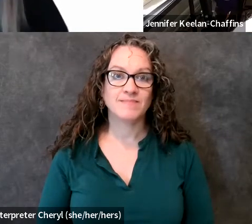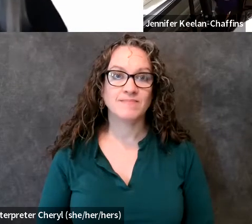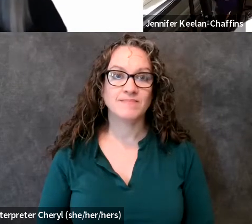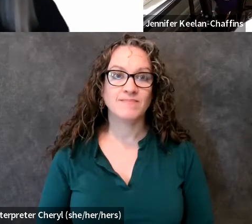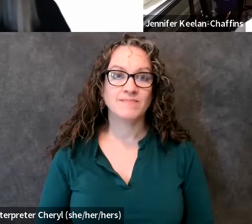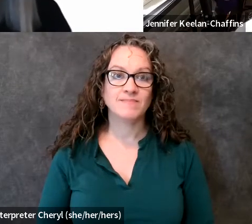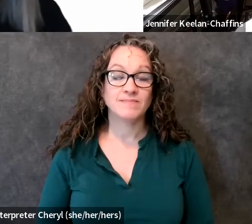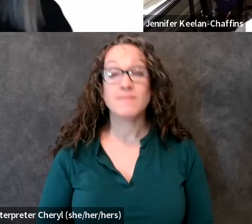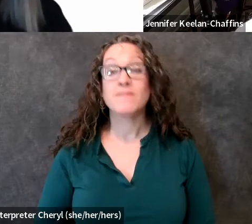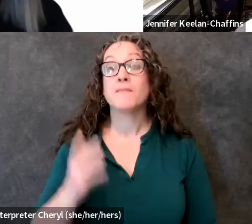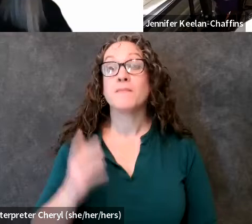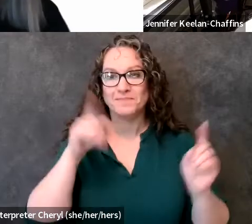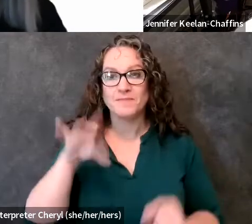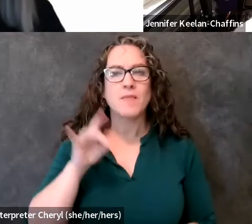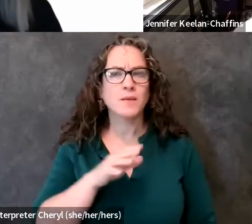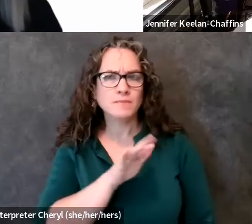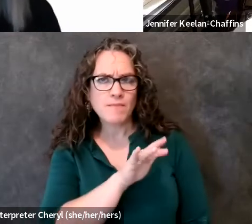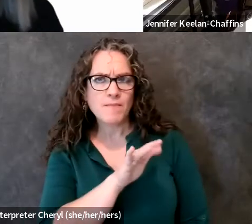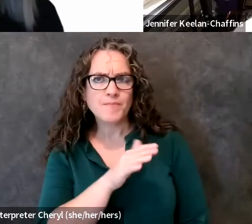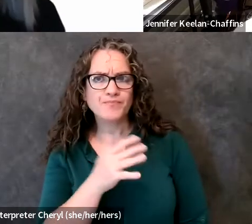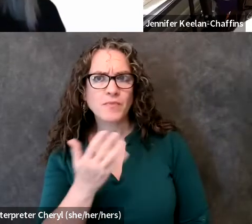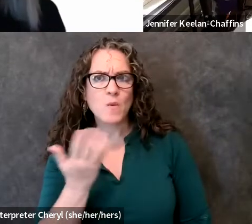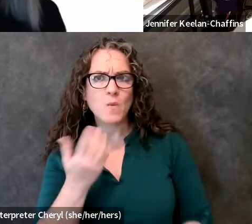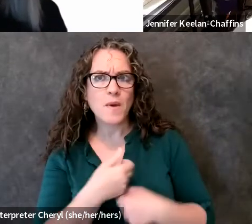okay what made you decide to crawl up the stairs